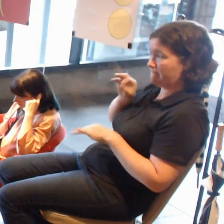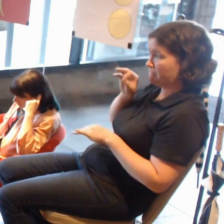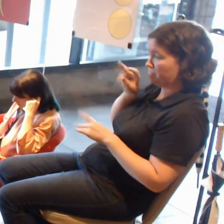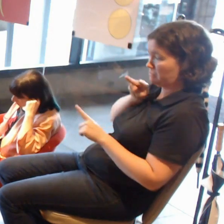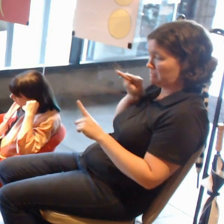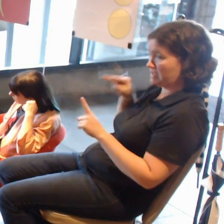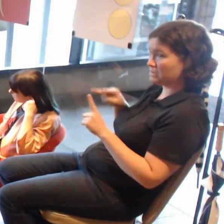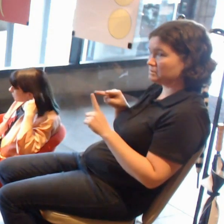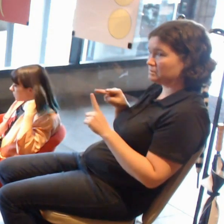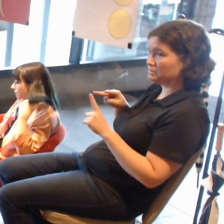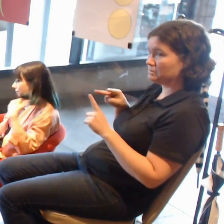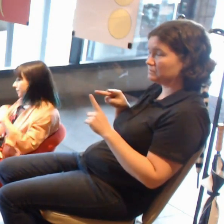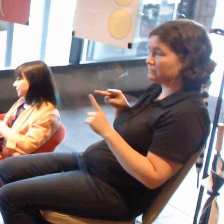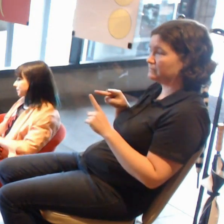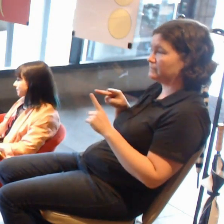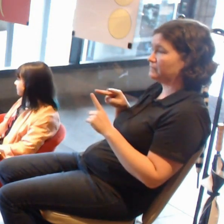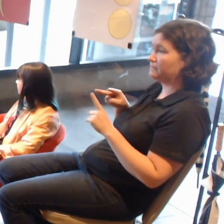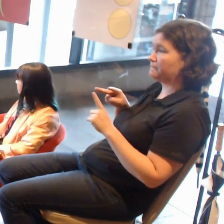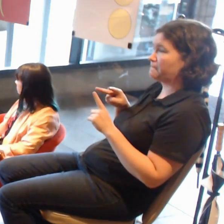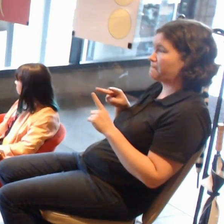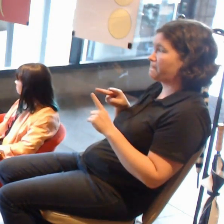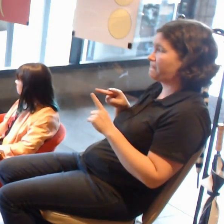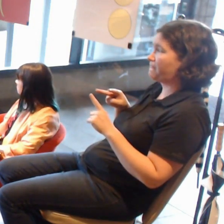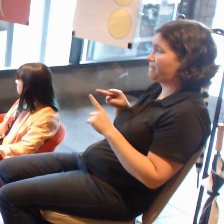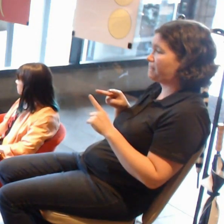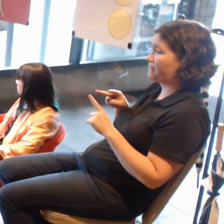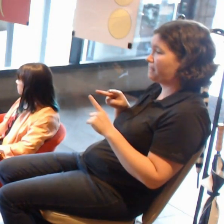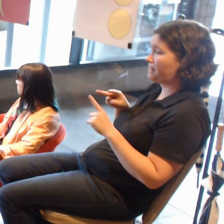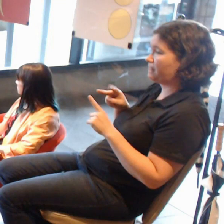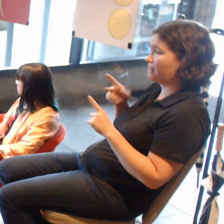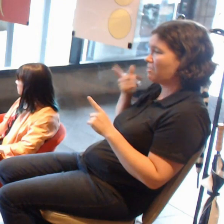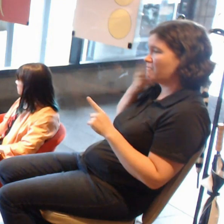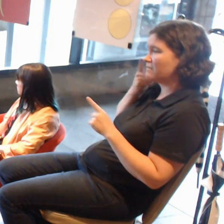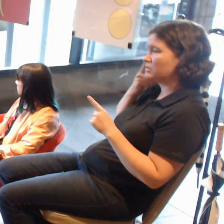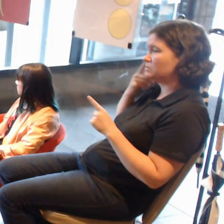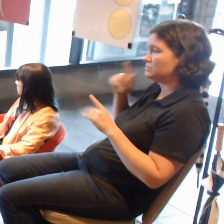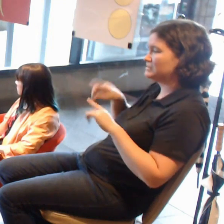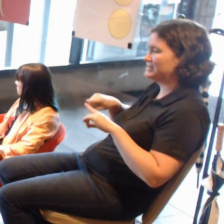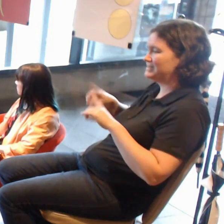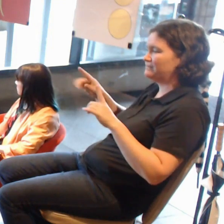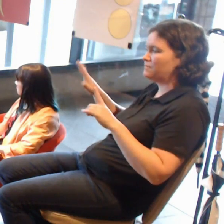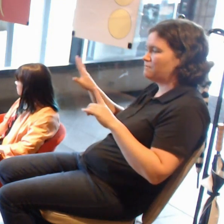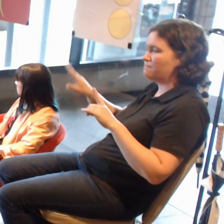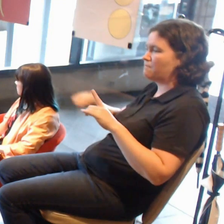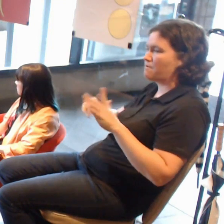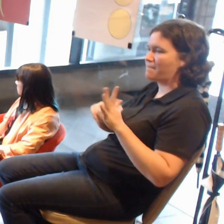where the distinction between augmented reality and actual reality is blurred.